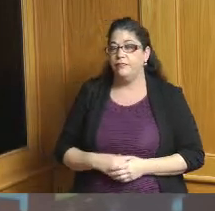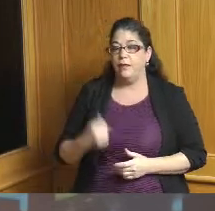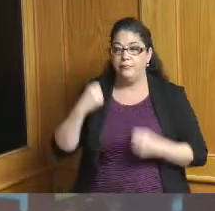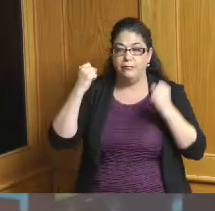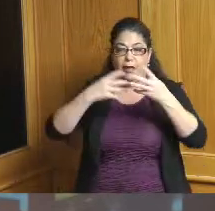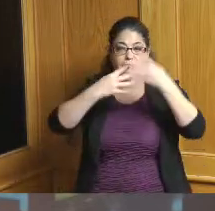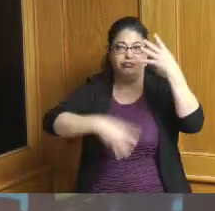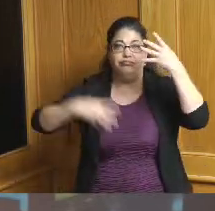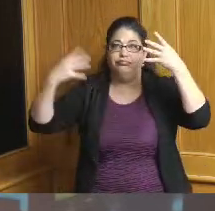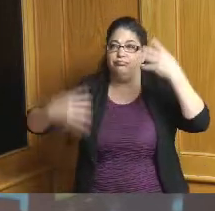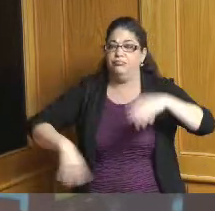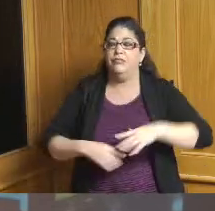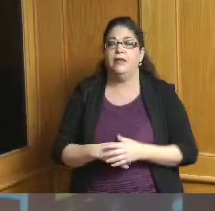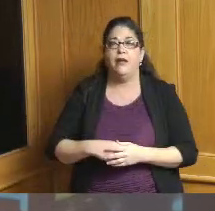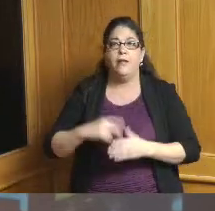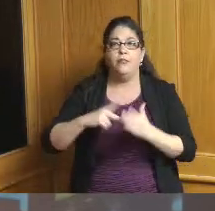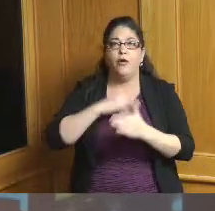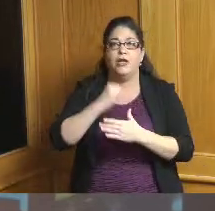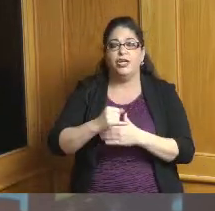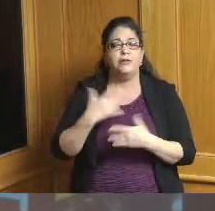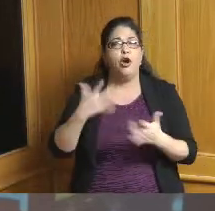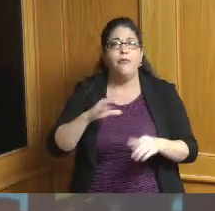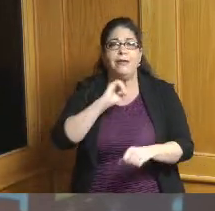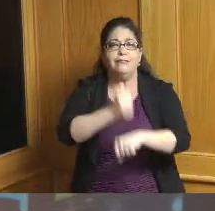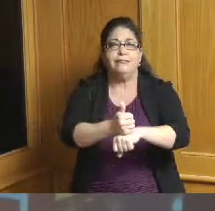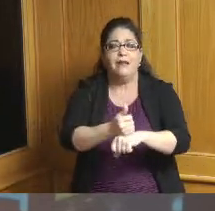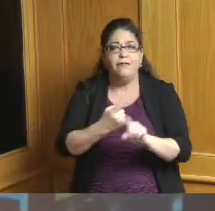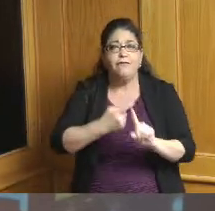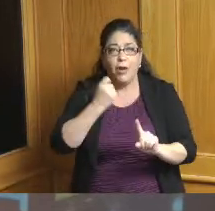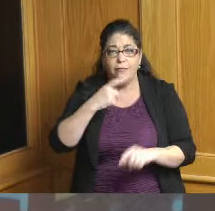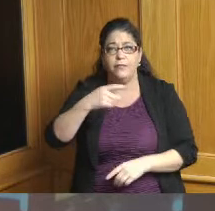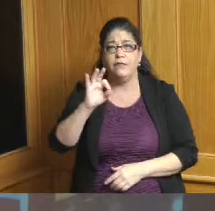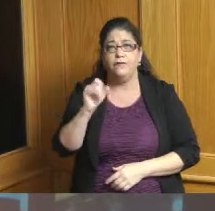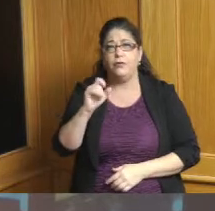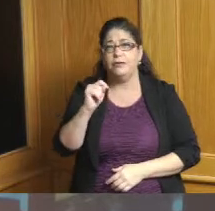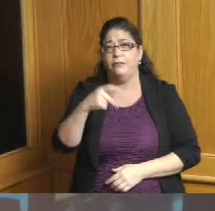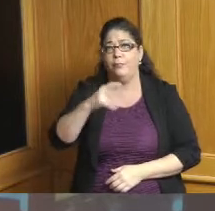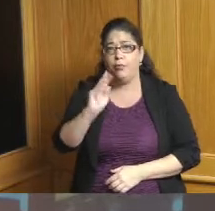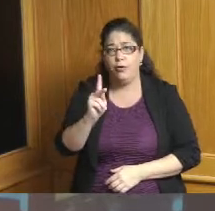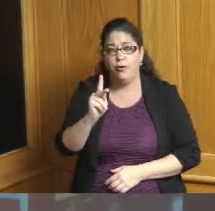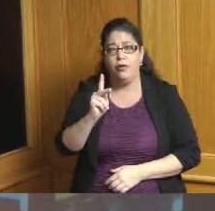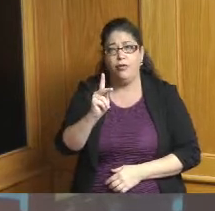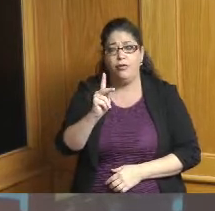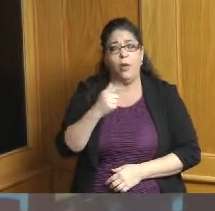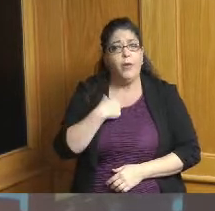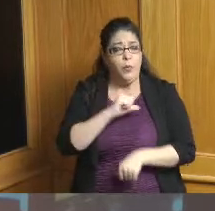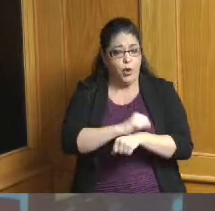these are existing Forest Park companies that we had the the pleasure of working with over a period